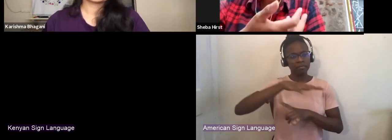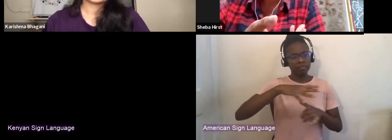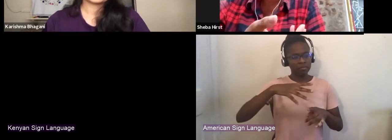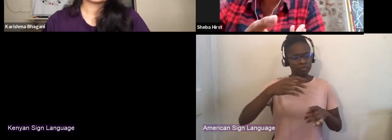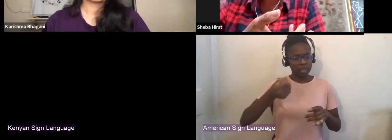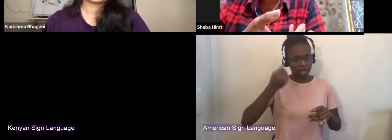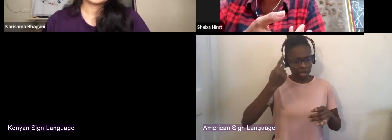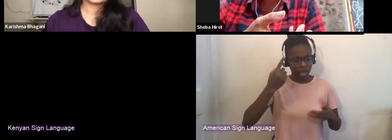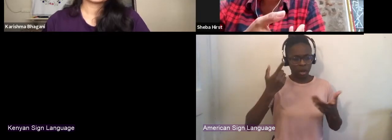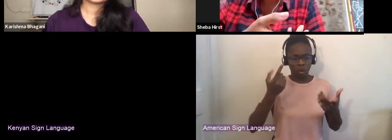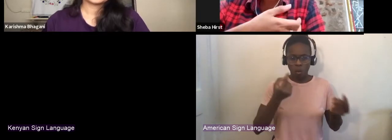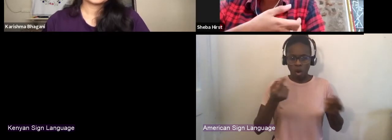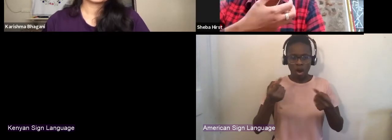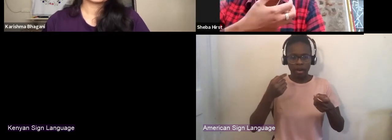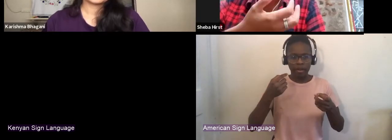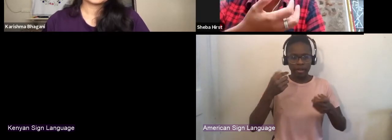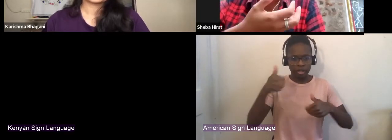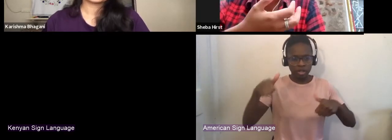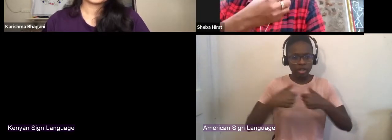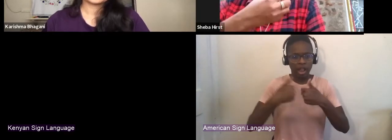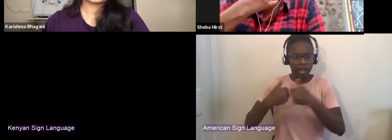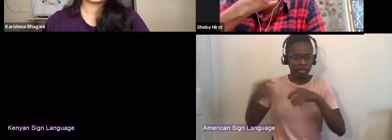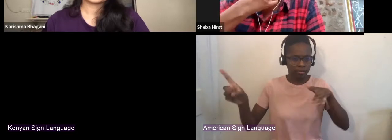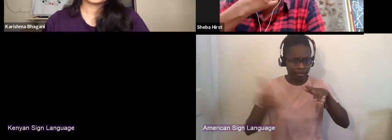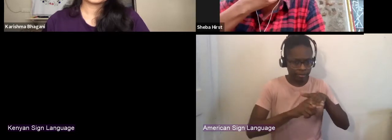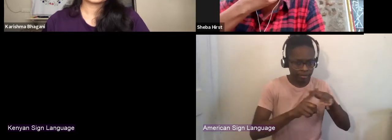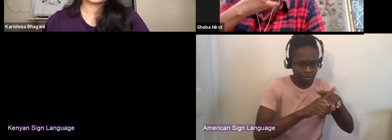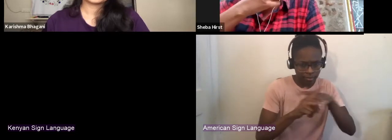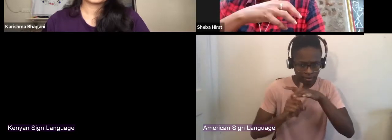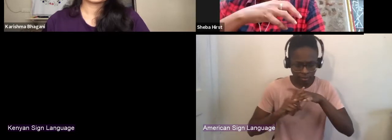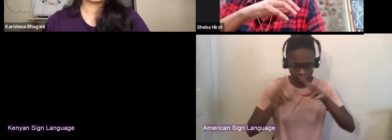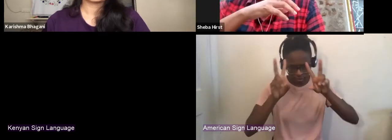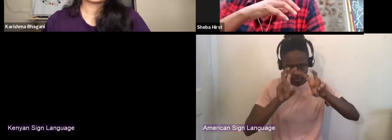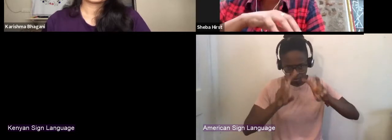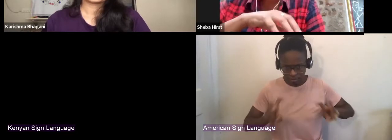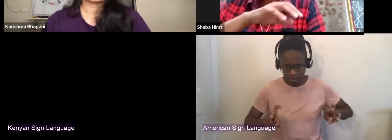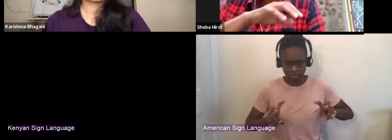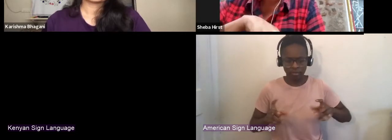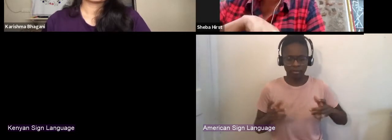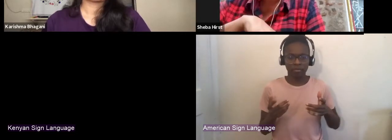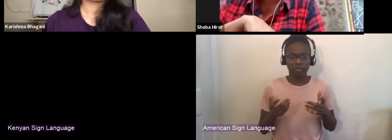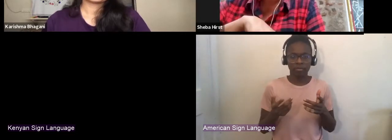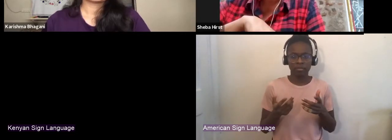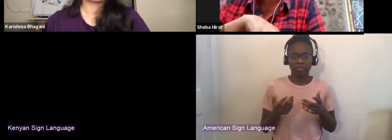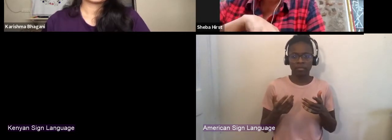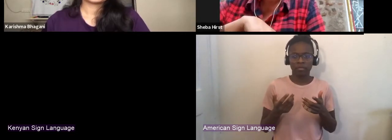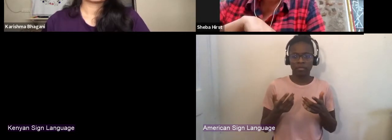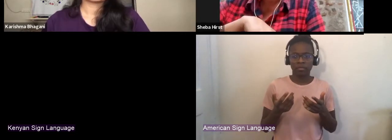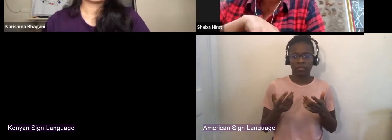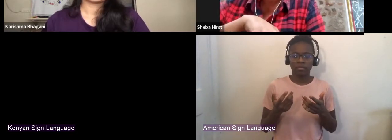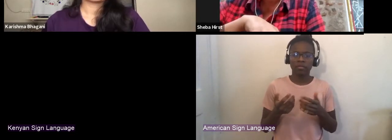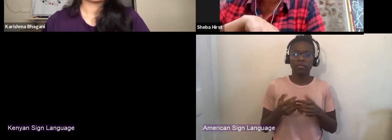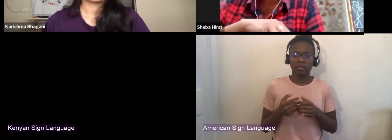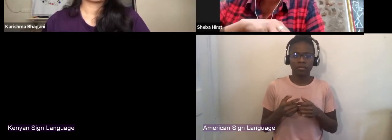of the space and what the threats to the sustainability of the Kenyans theater space are.